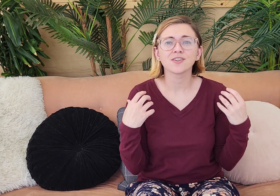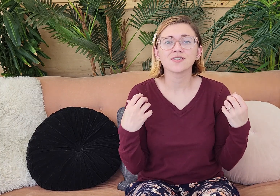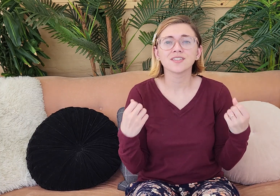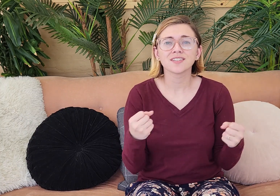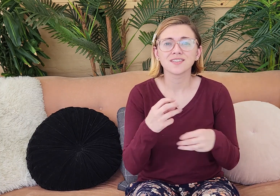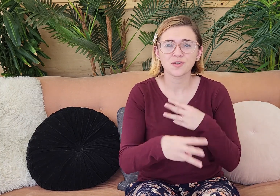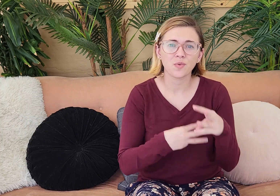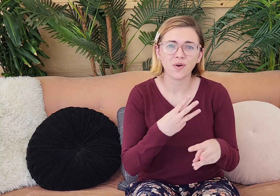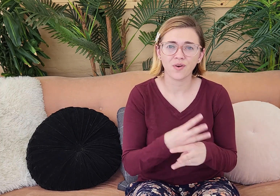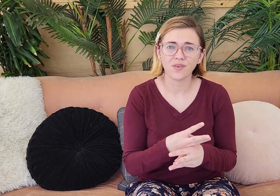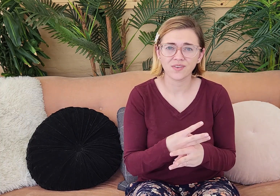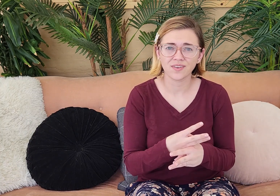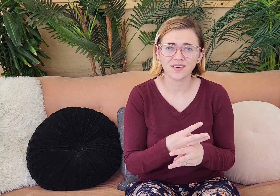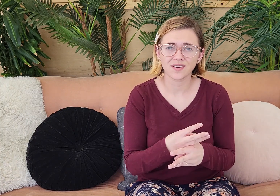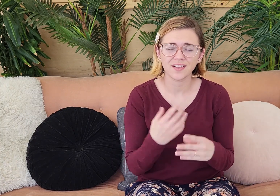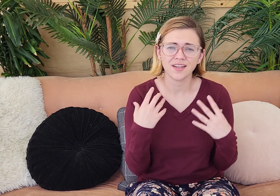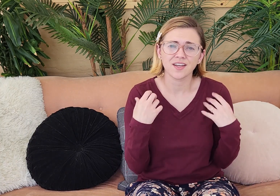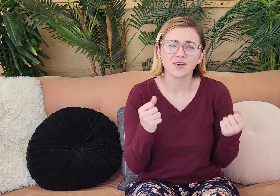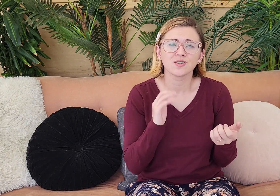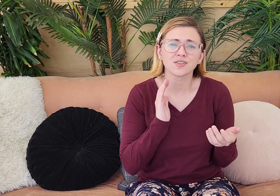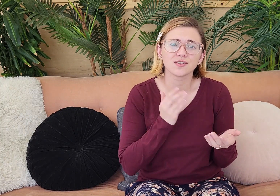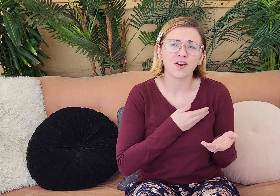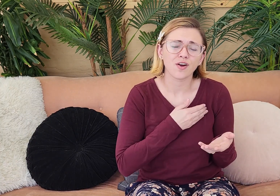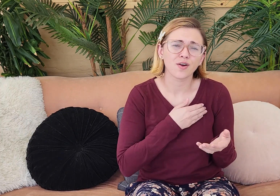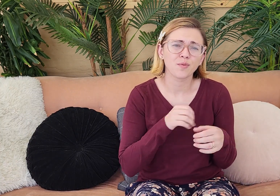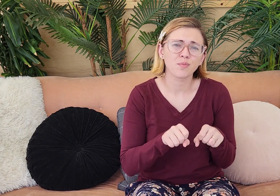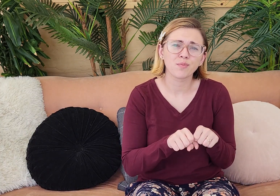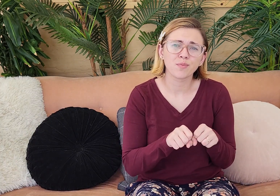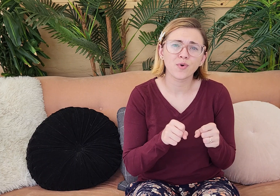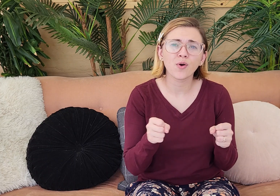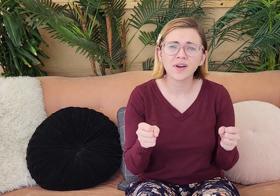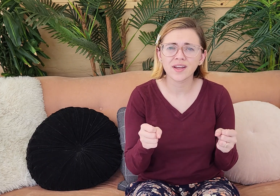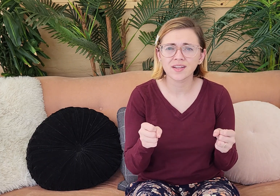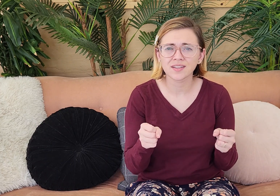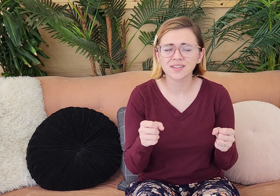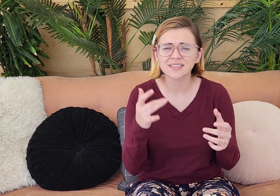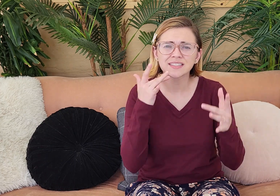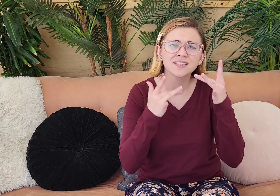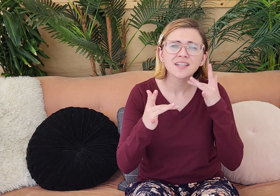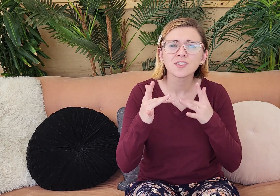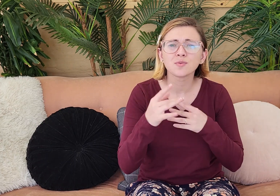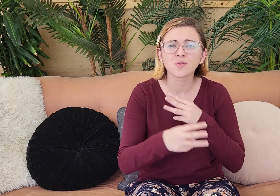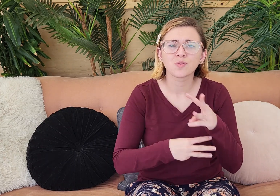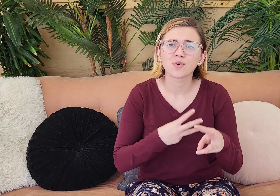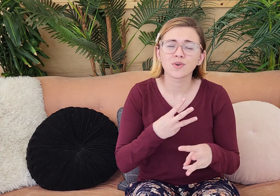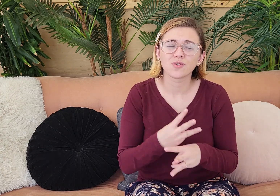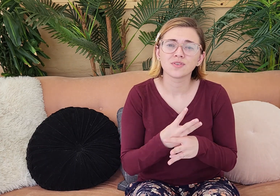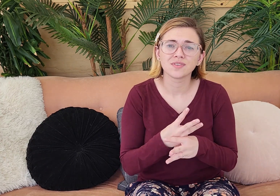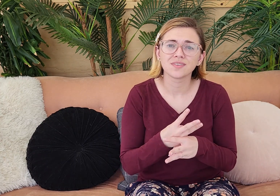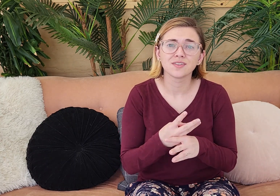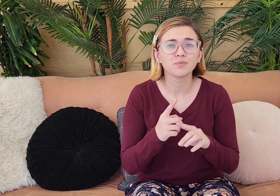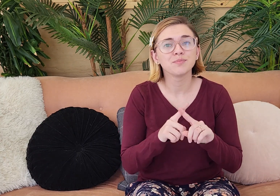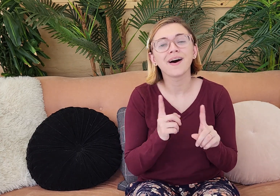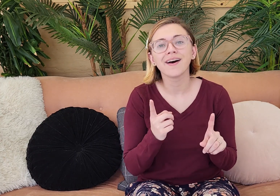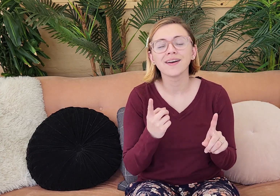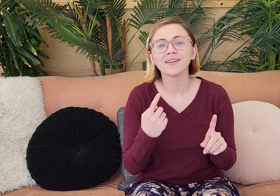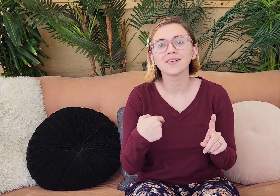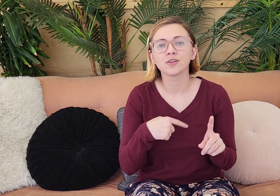in theheals the world. It heals our brokenness, our desperation in the world.